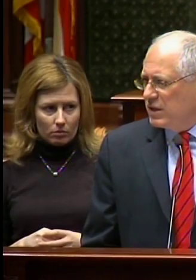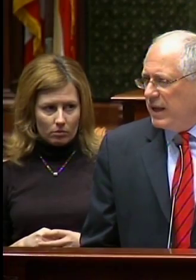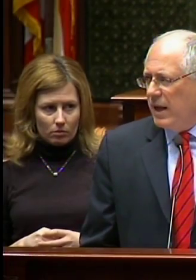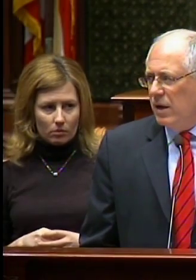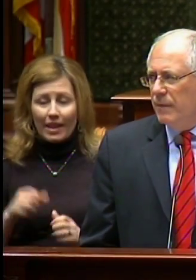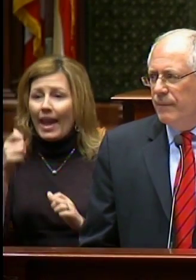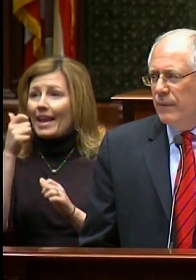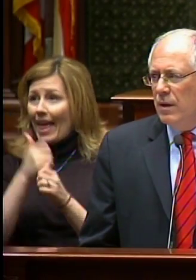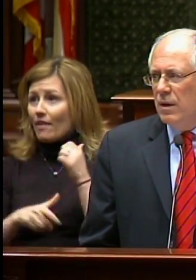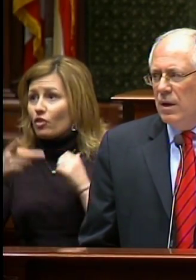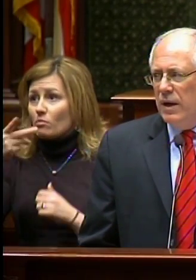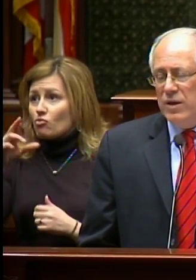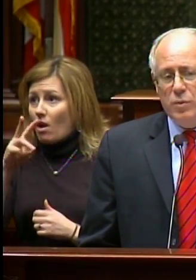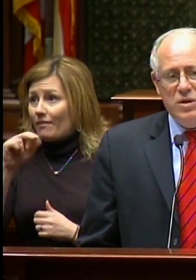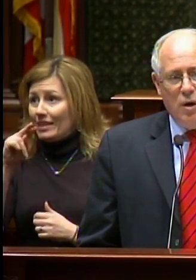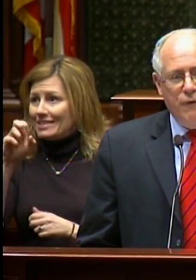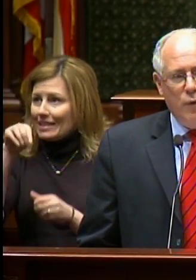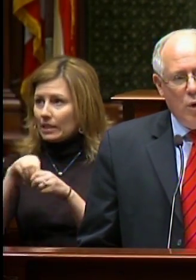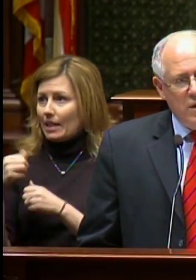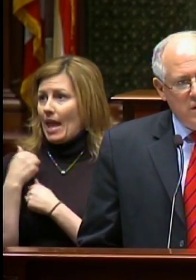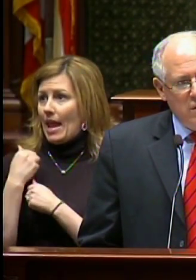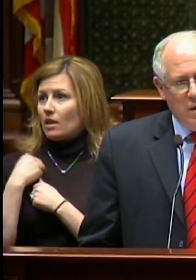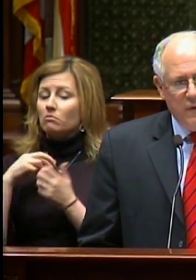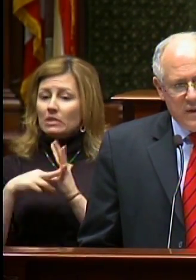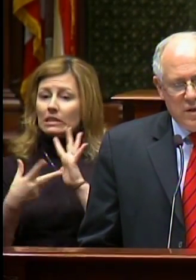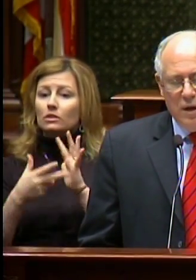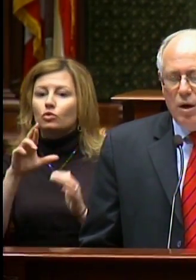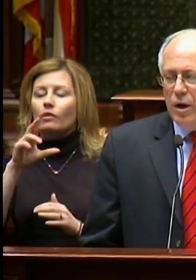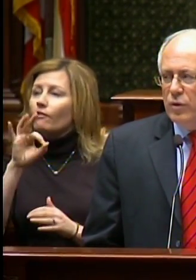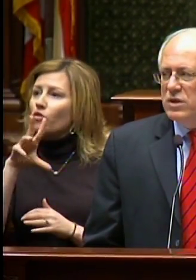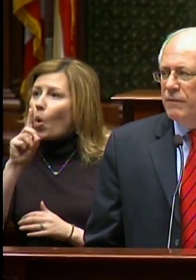in Canada. As a result, Ford is investing hundreds of